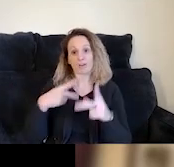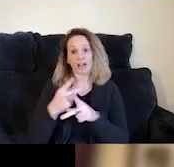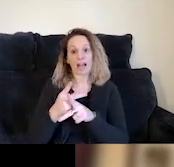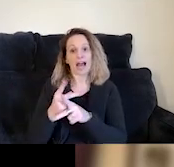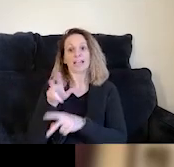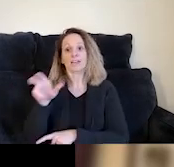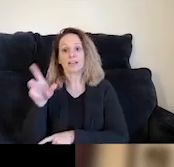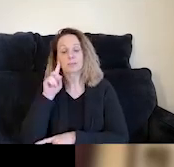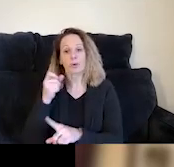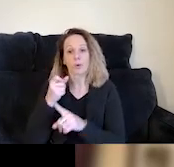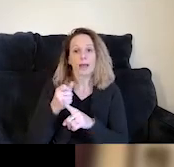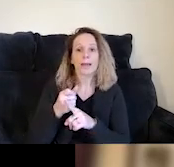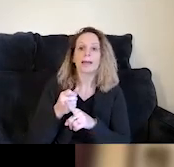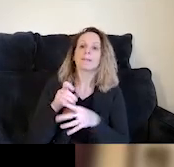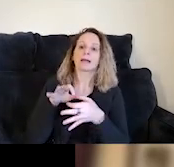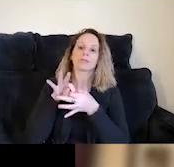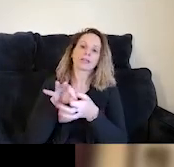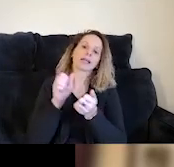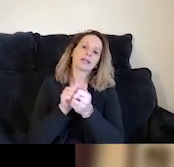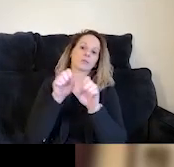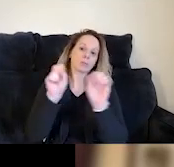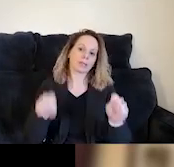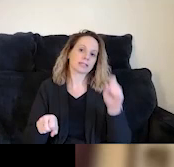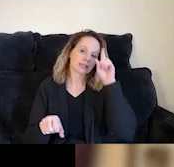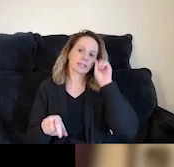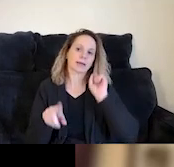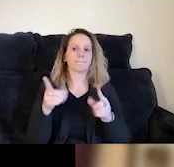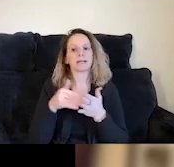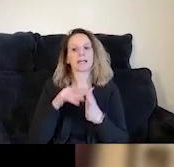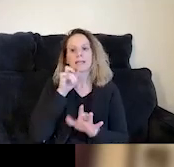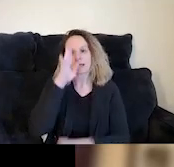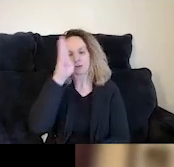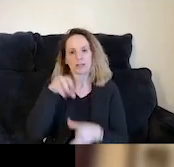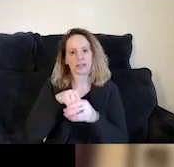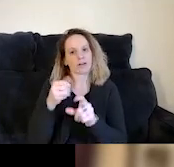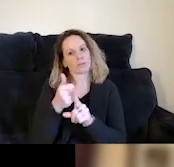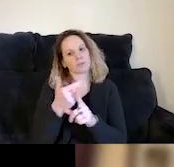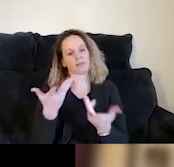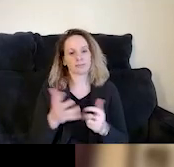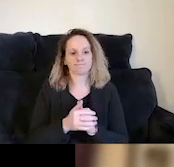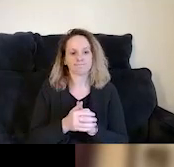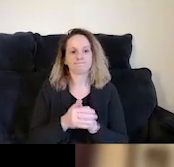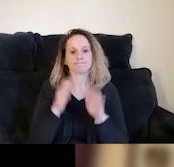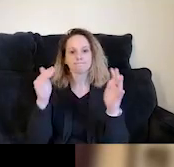or impacts that are related to these systems, but again, not directly involve themselves. And then when we move down that spectrum,